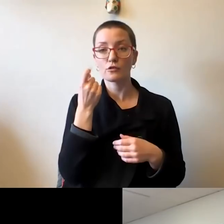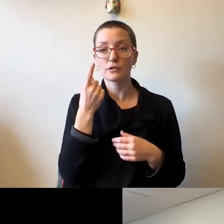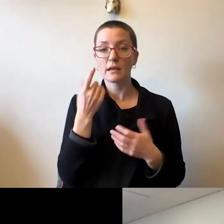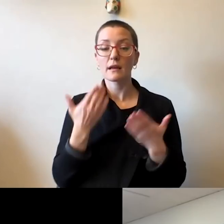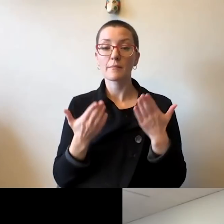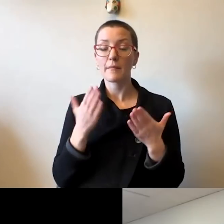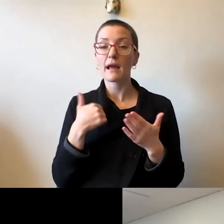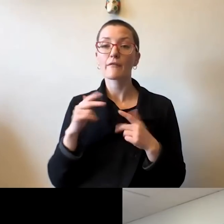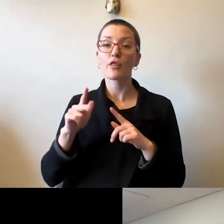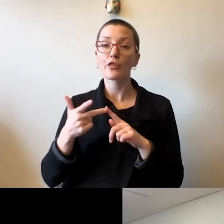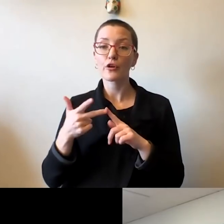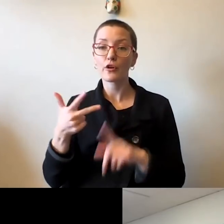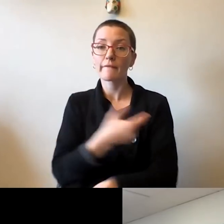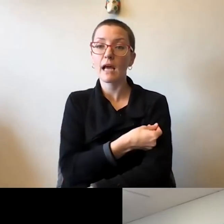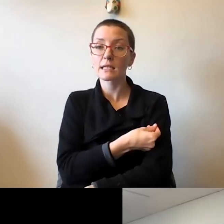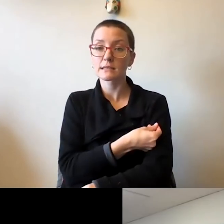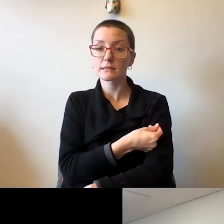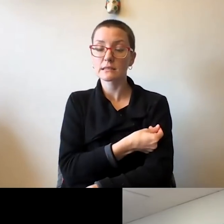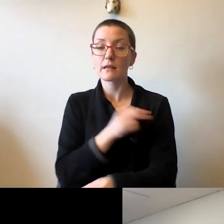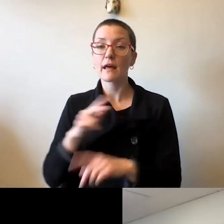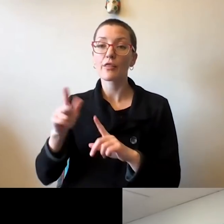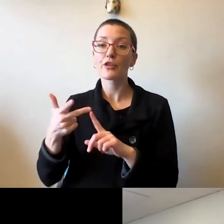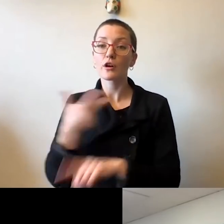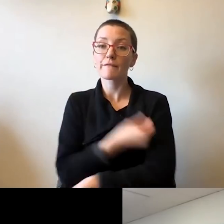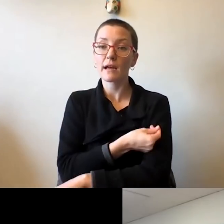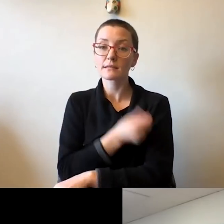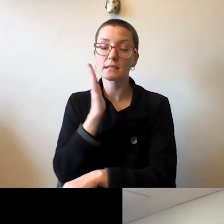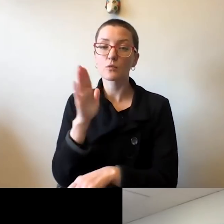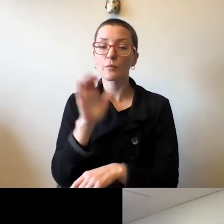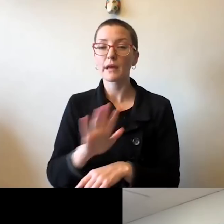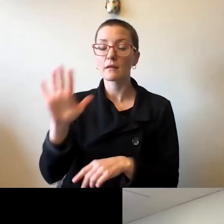that is going to be reported to be about 99% effective.